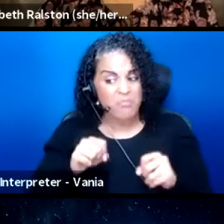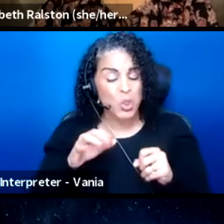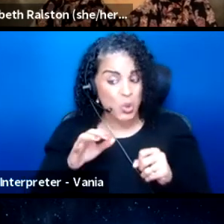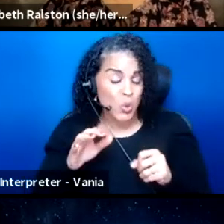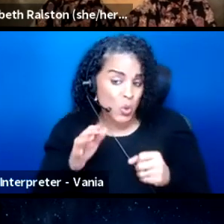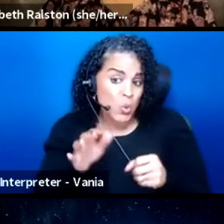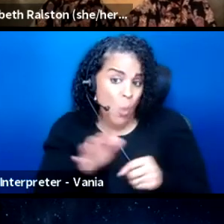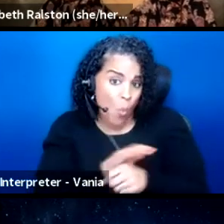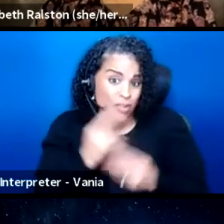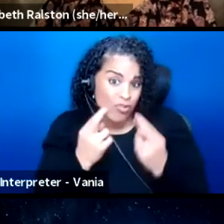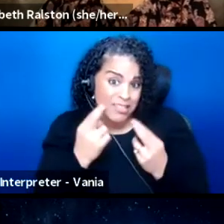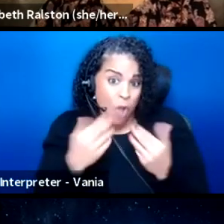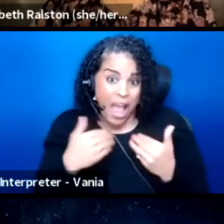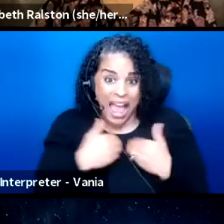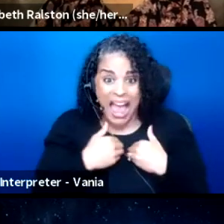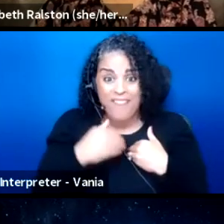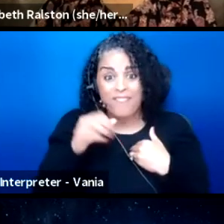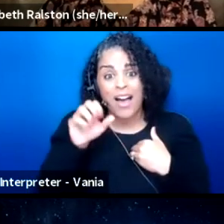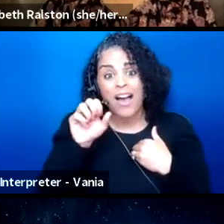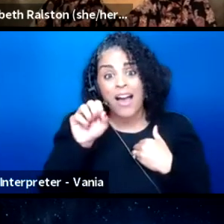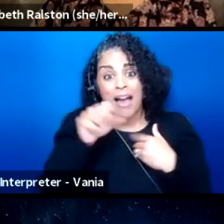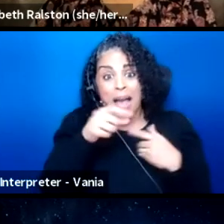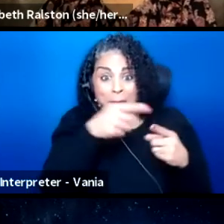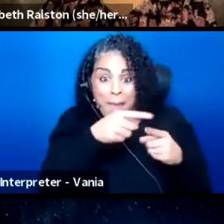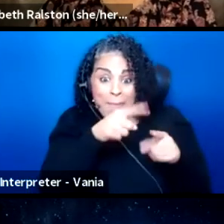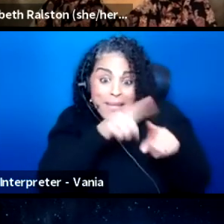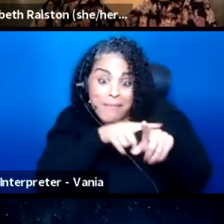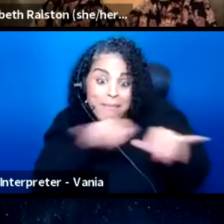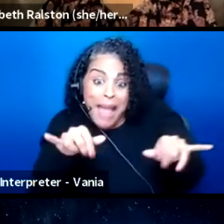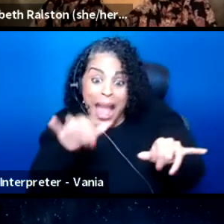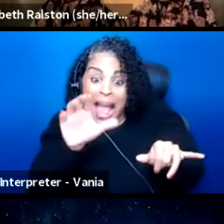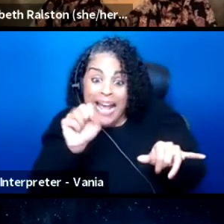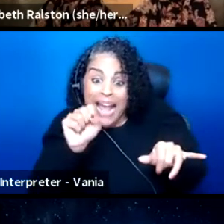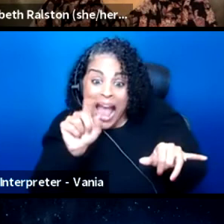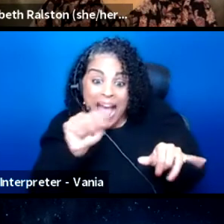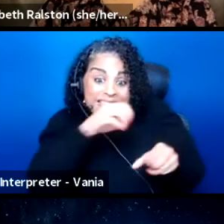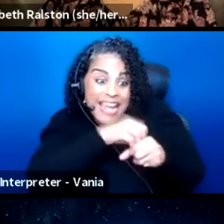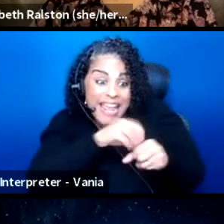have the simulcast show in the lobby for those who need to be in the lobby during